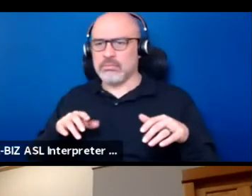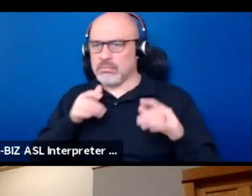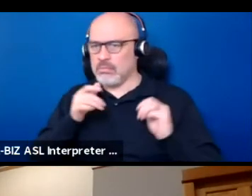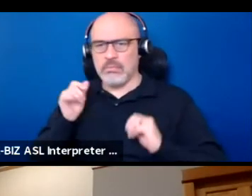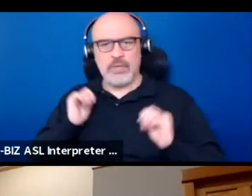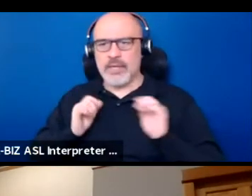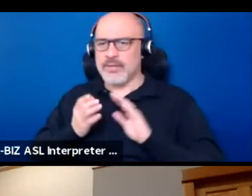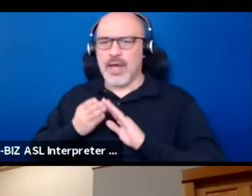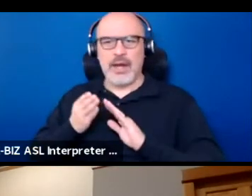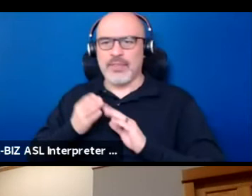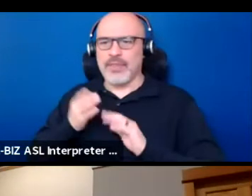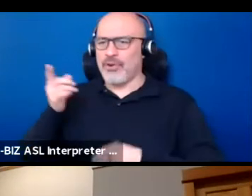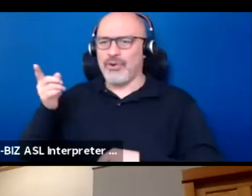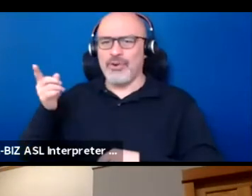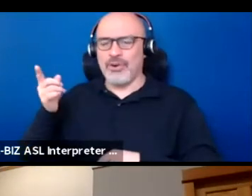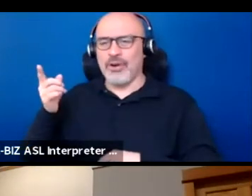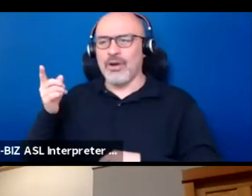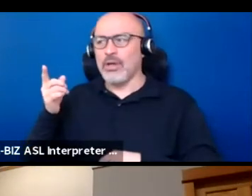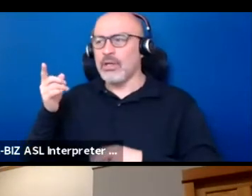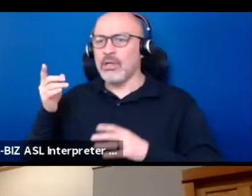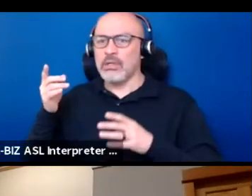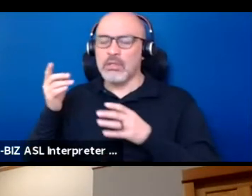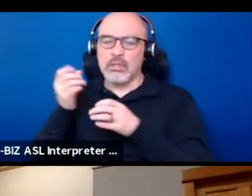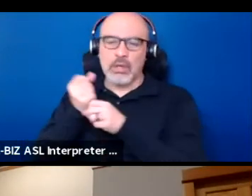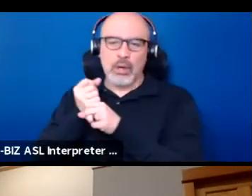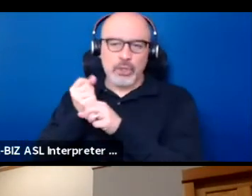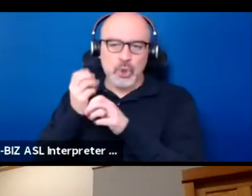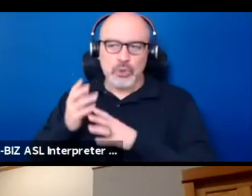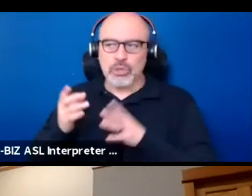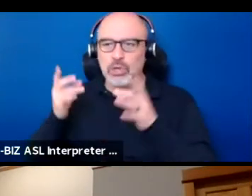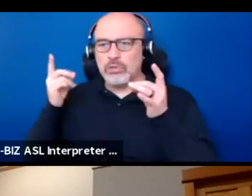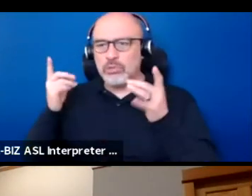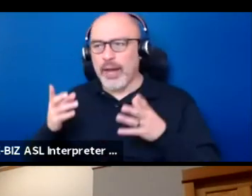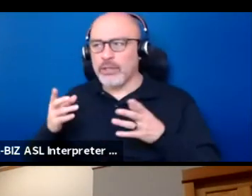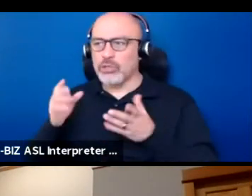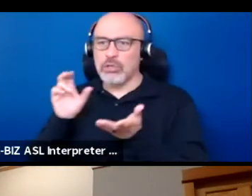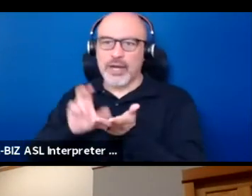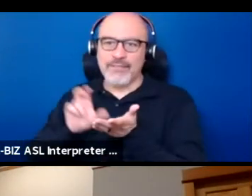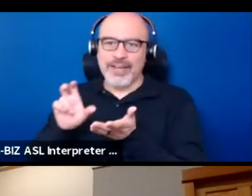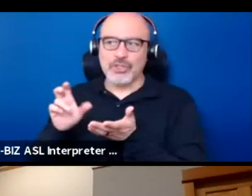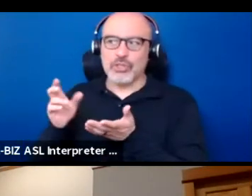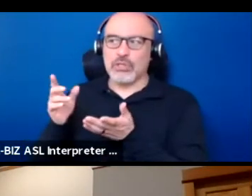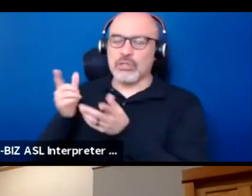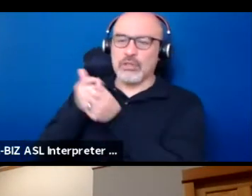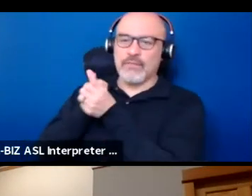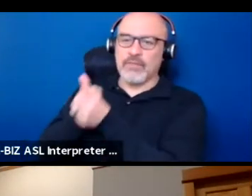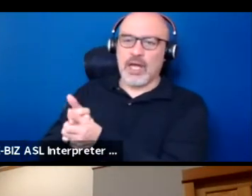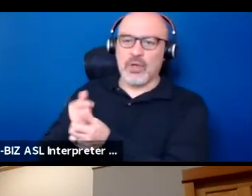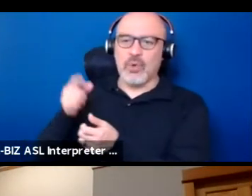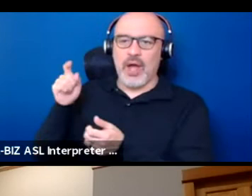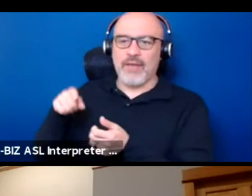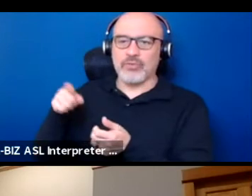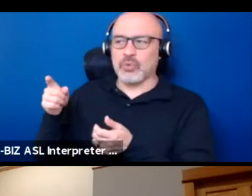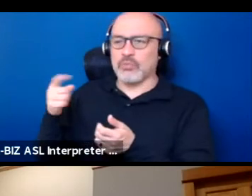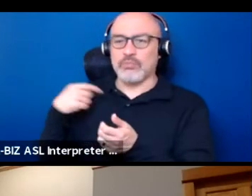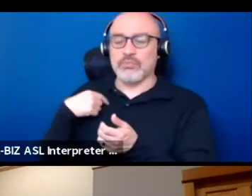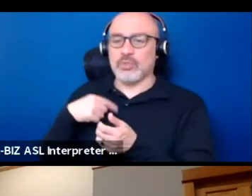You know, we are subject to the producers, to the directors, to the investors, all these things. And so we just kind of take orders.